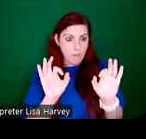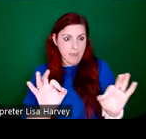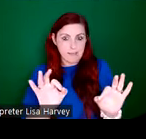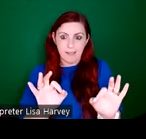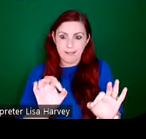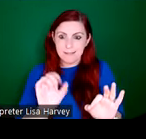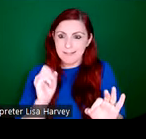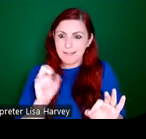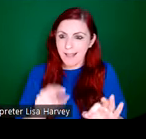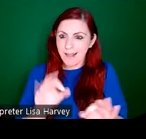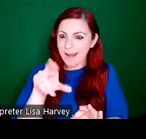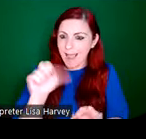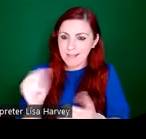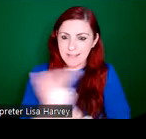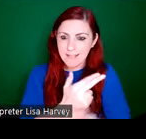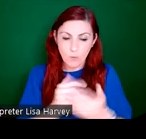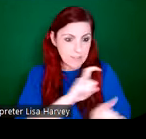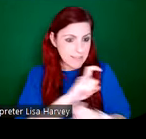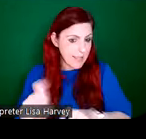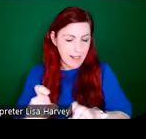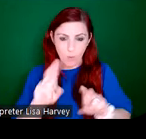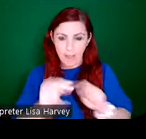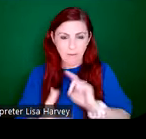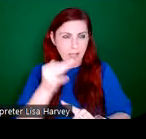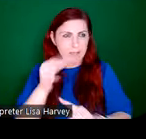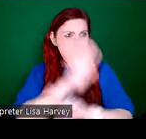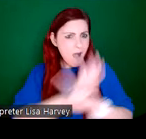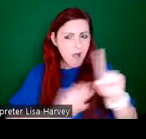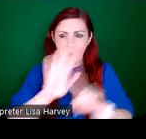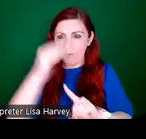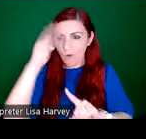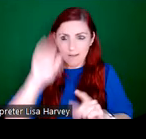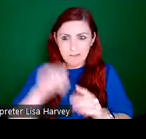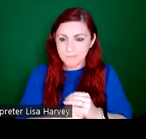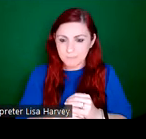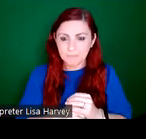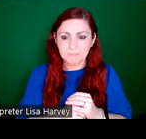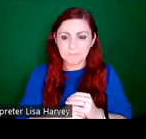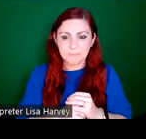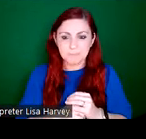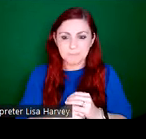still today you can find in every county in Ireland. So as Joanne mentioned,